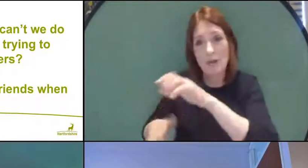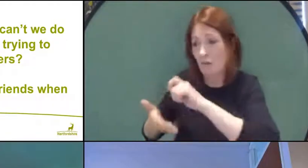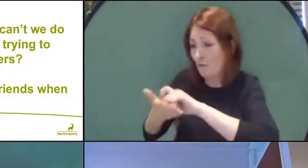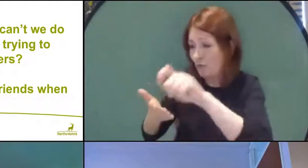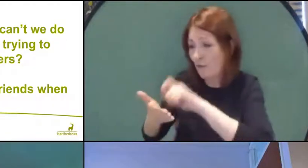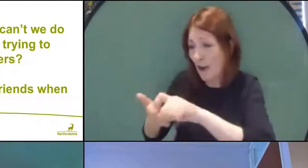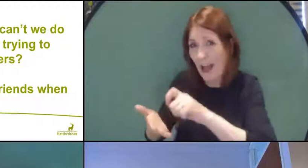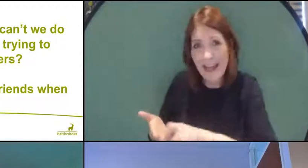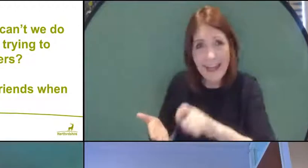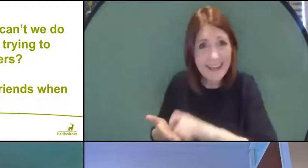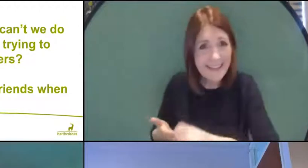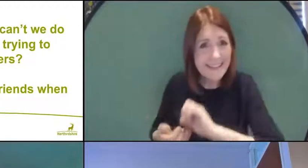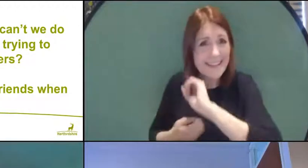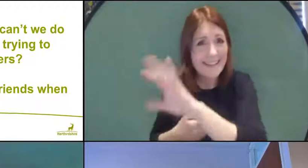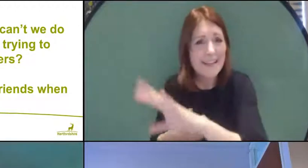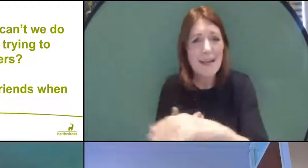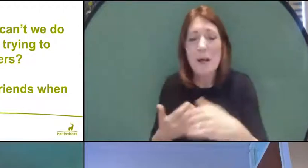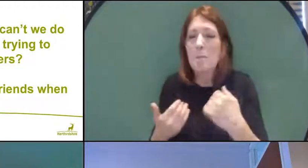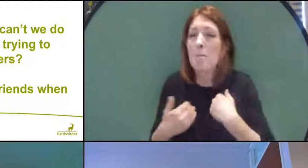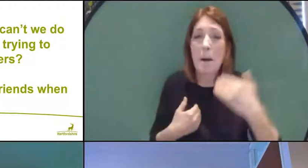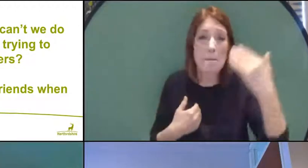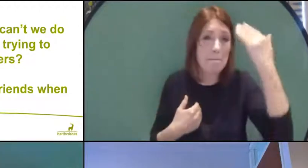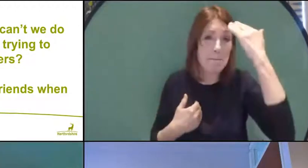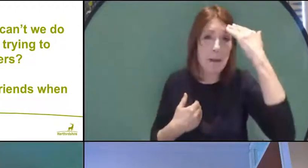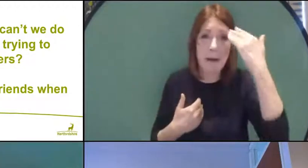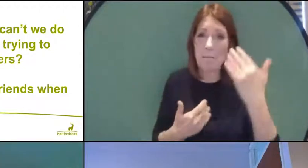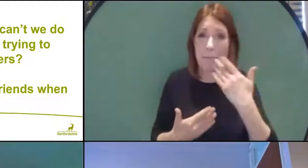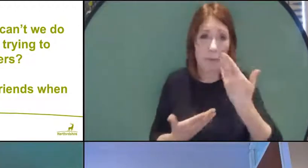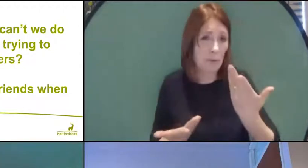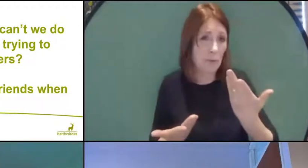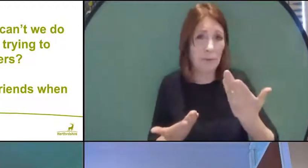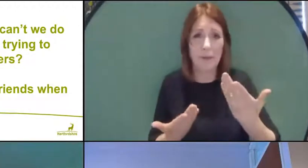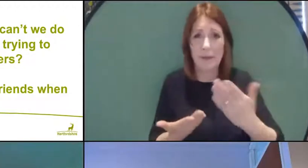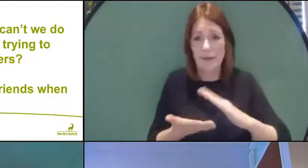doesn't use any kind of social media, so we're regularly writing to her and using the telephone.